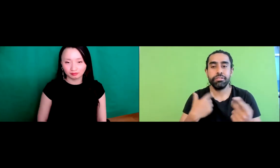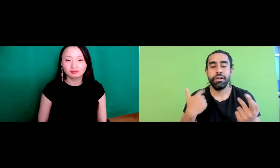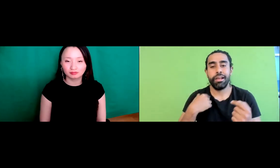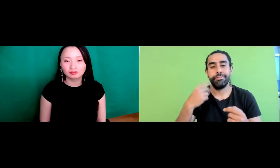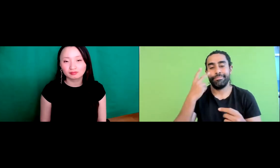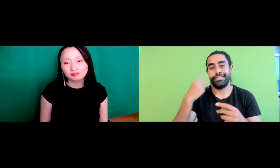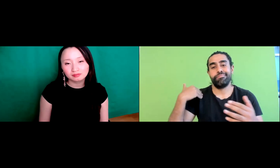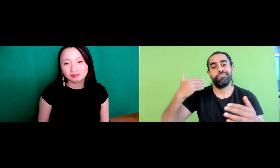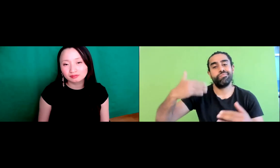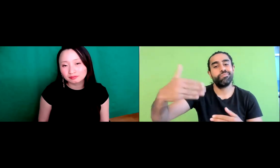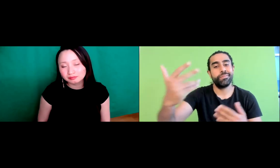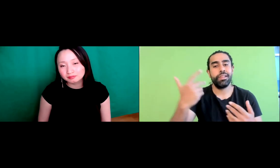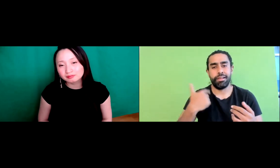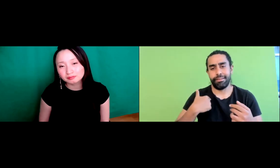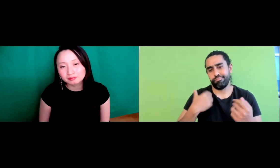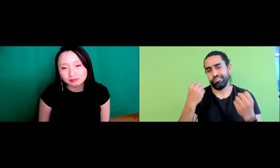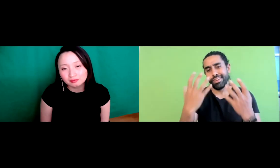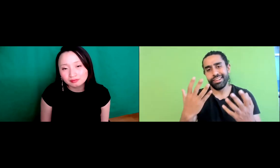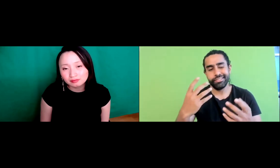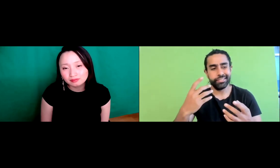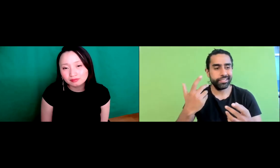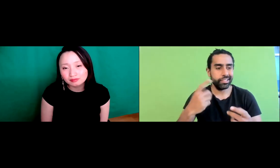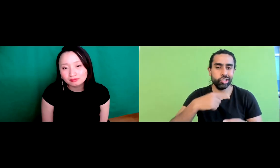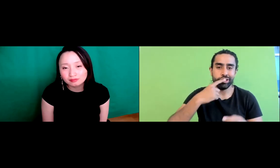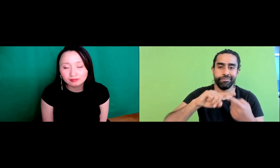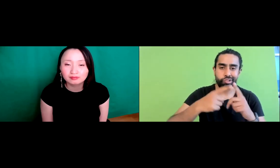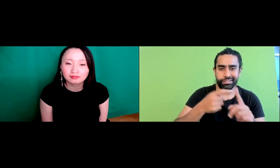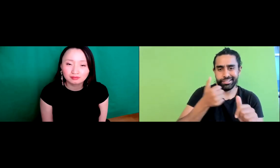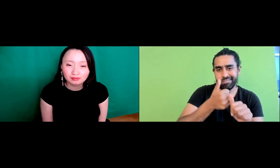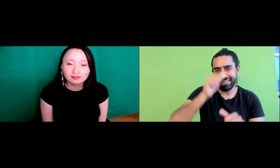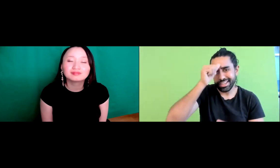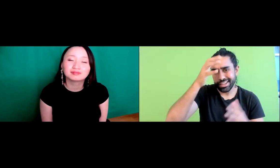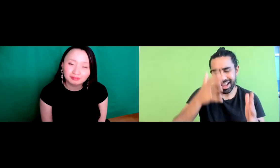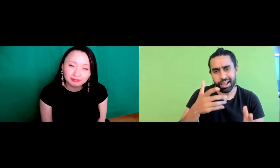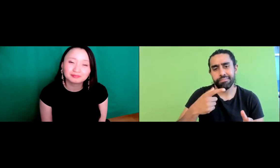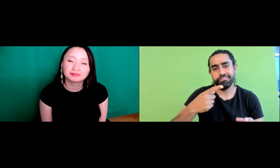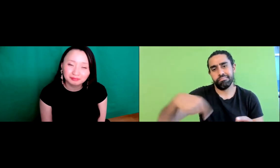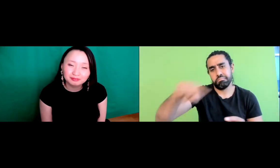it made me think of something that I wanted to talk about.